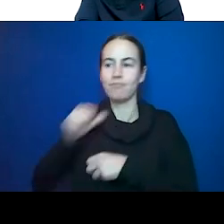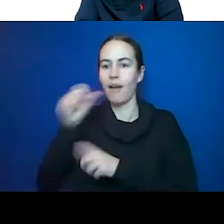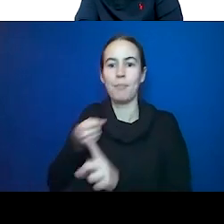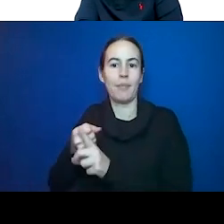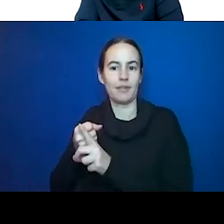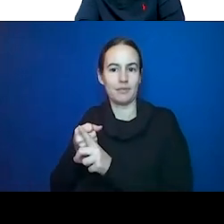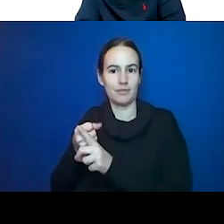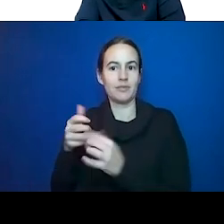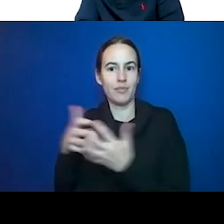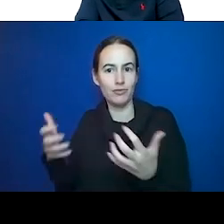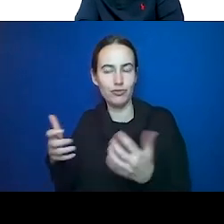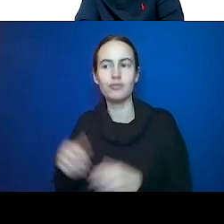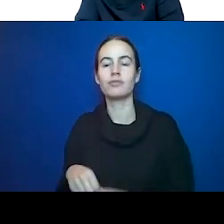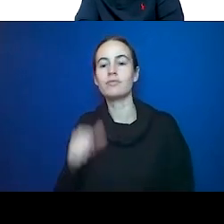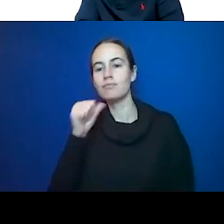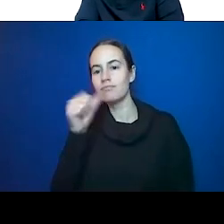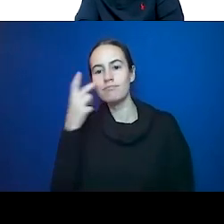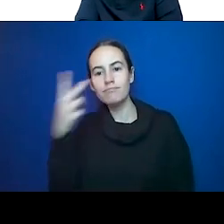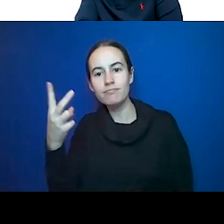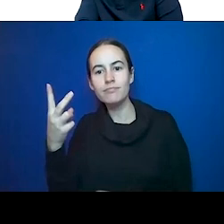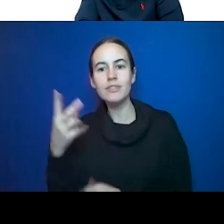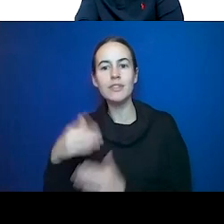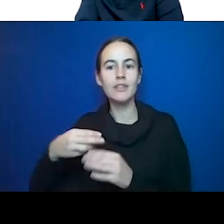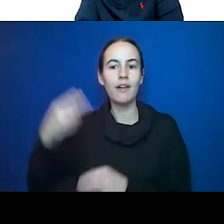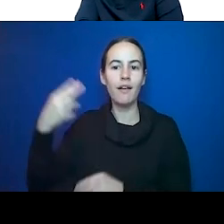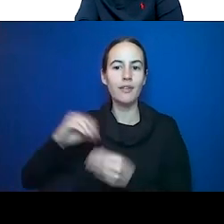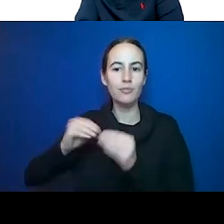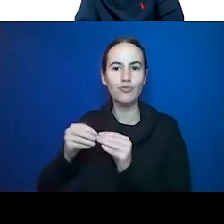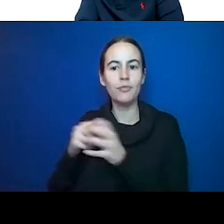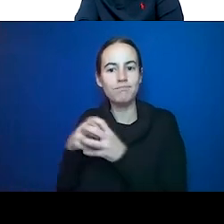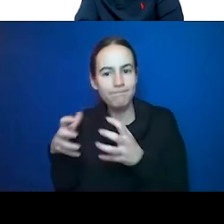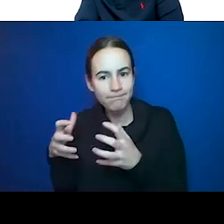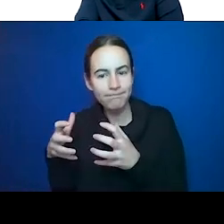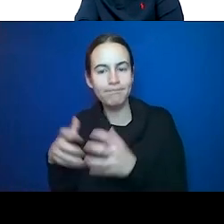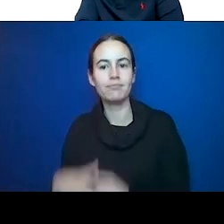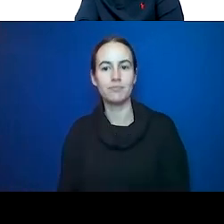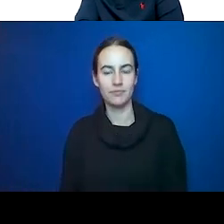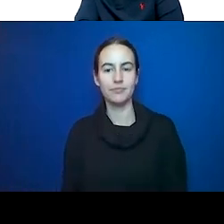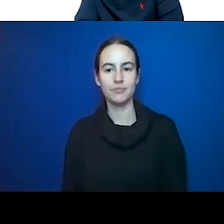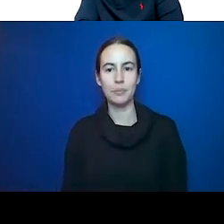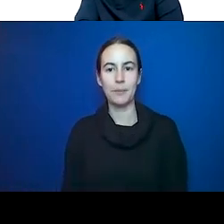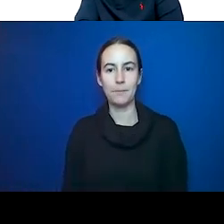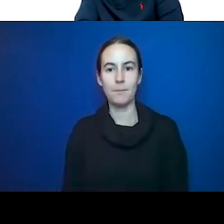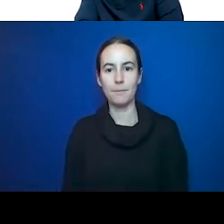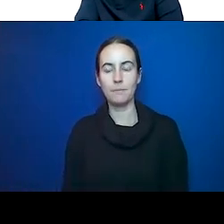and it doesn't affect them as much and hay don't get generalized stress as someone